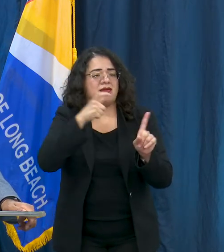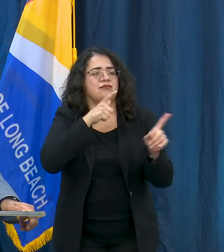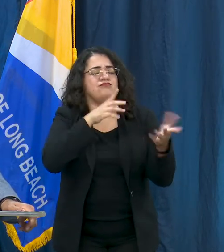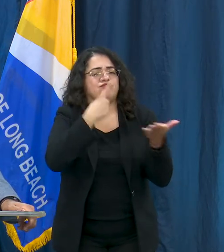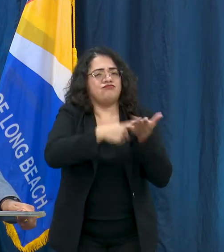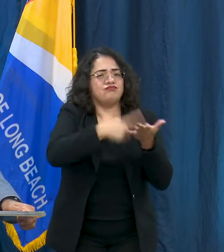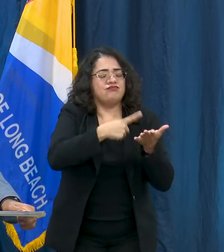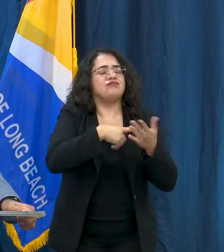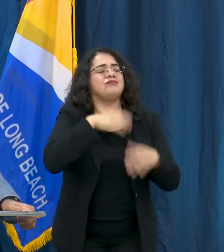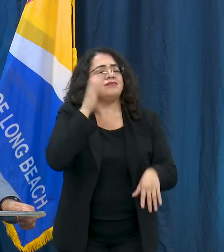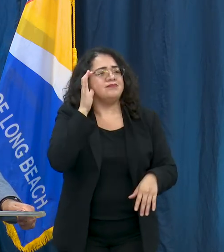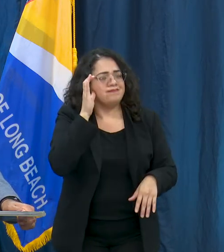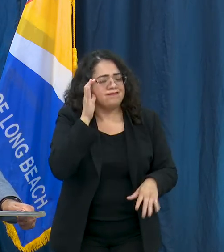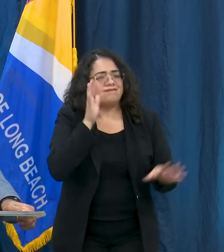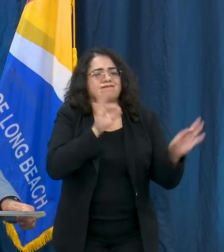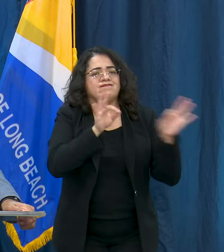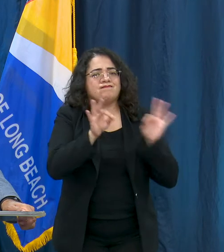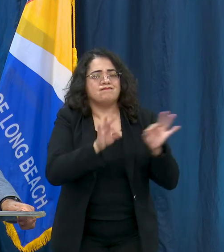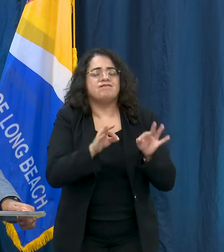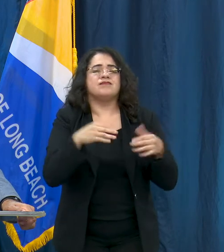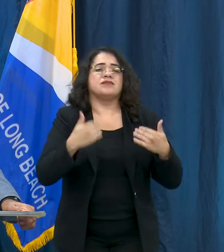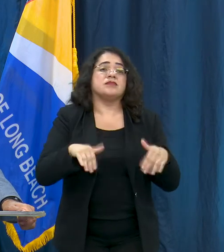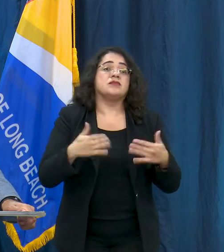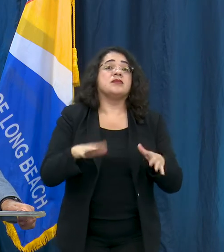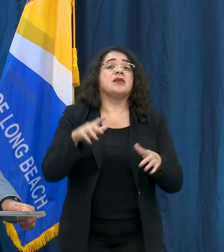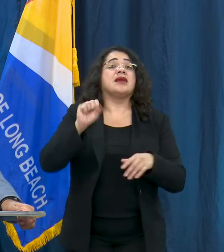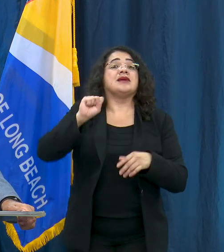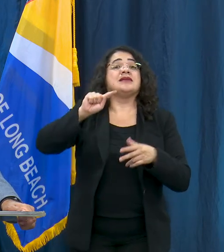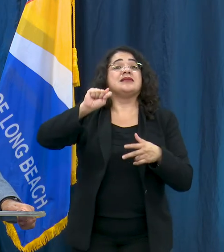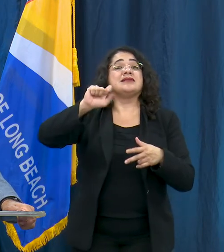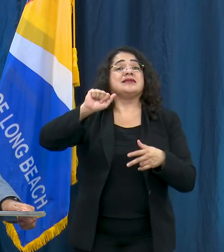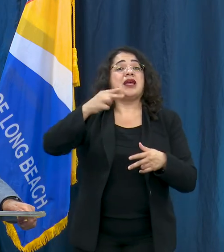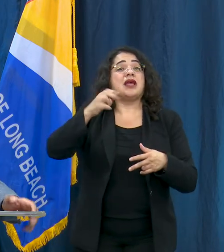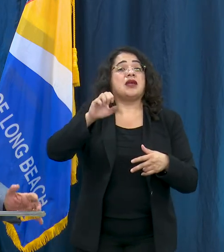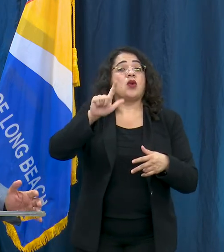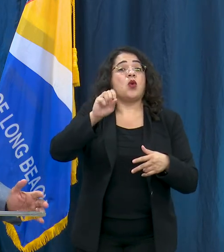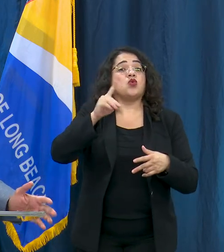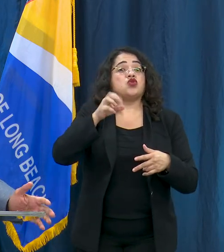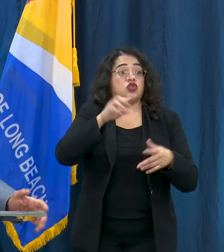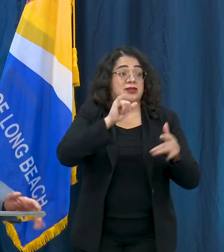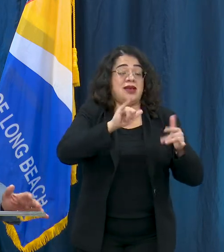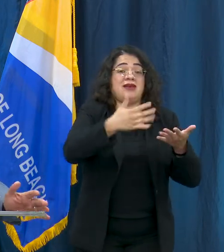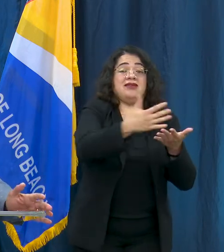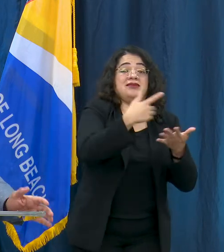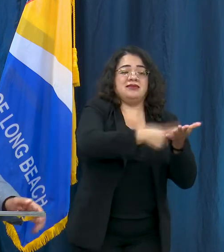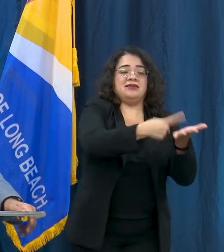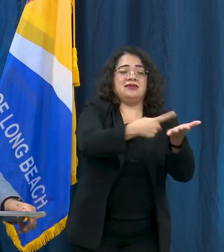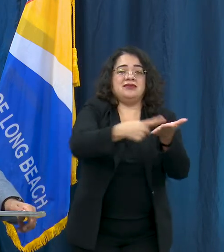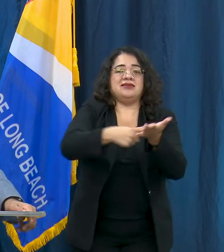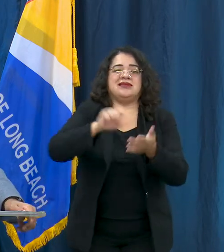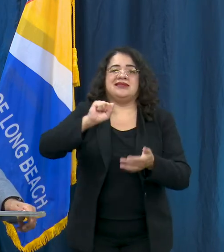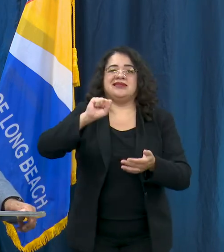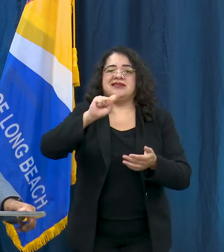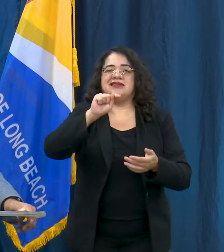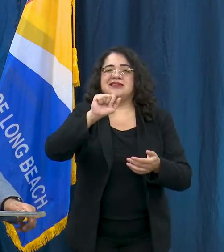we'll be convening stakeholders to evaluate the feedback from the listening process and shape policy, our budget, our charter,